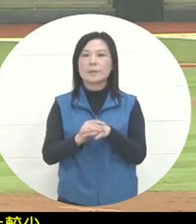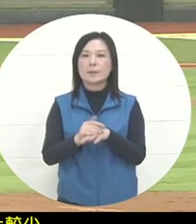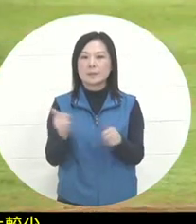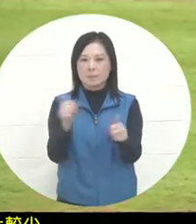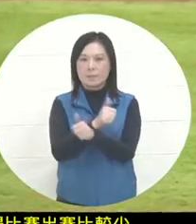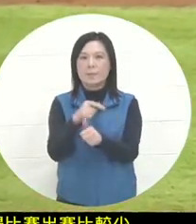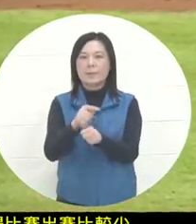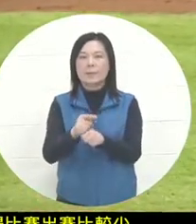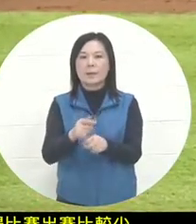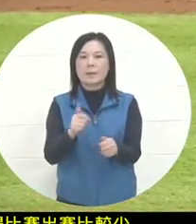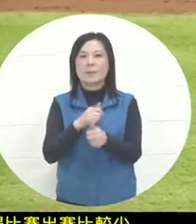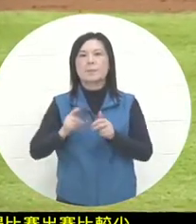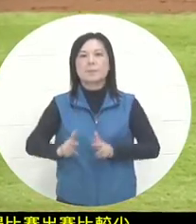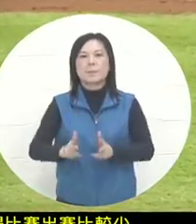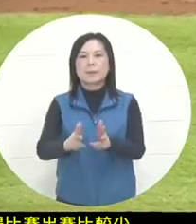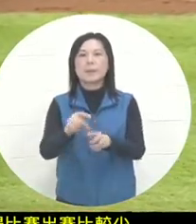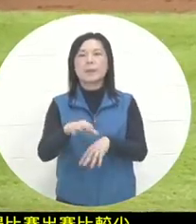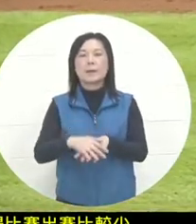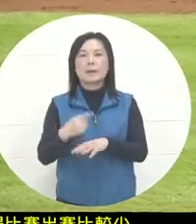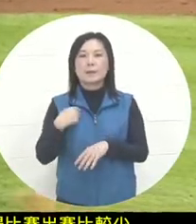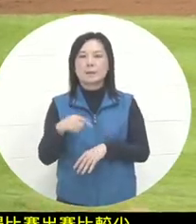. Then